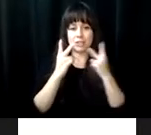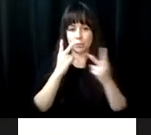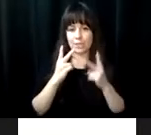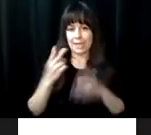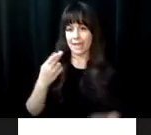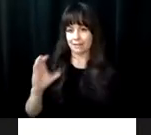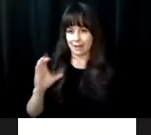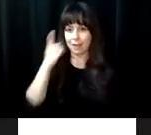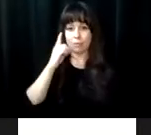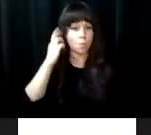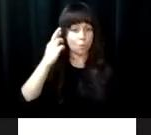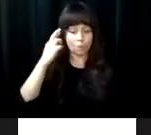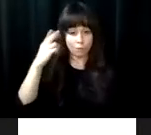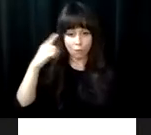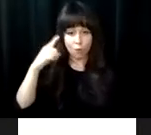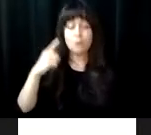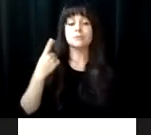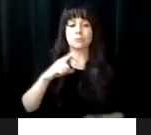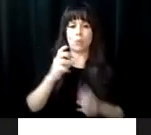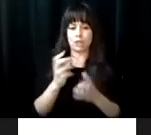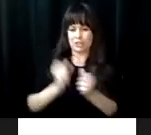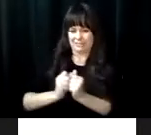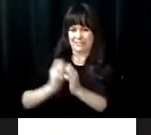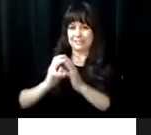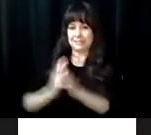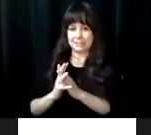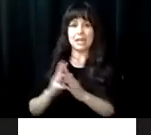capital outlay funds to the Virginia commission for the visually